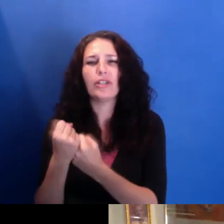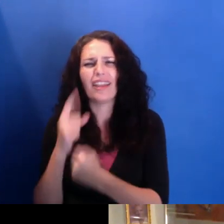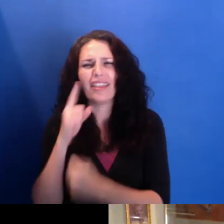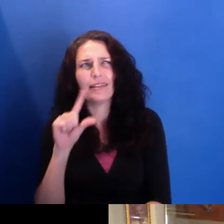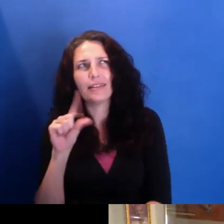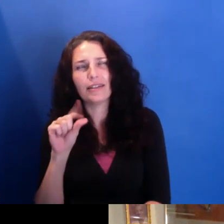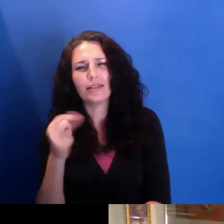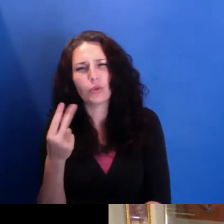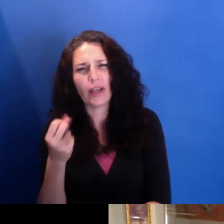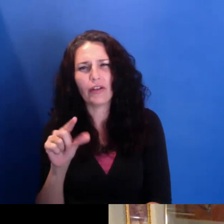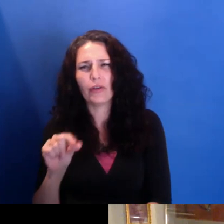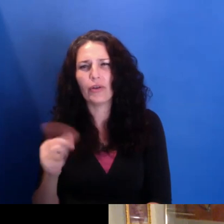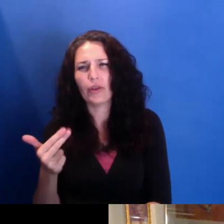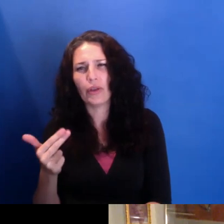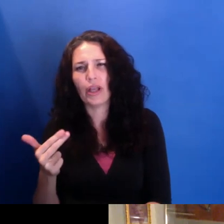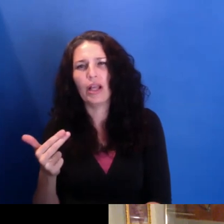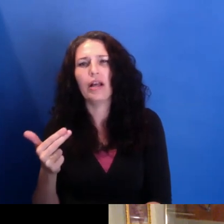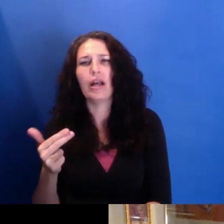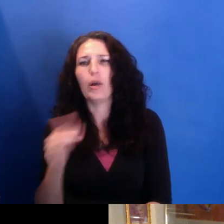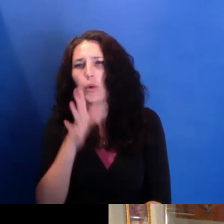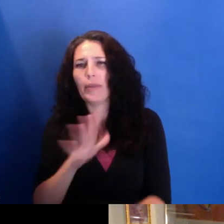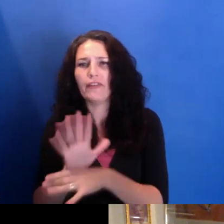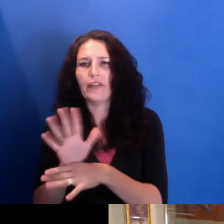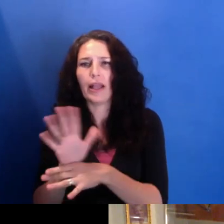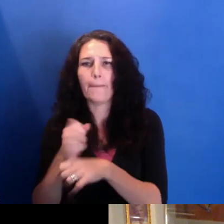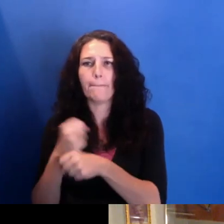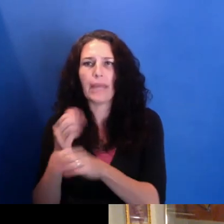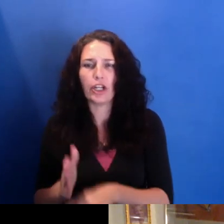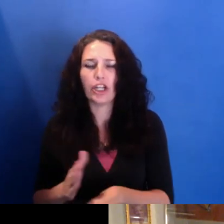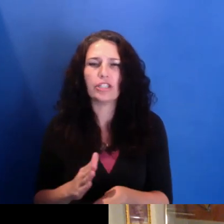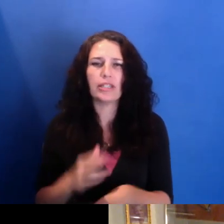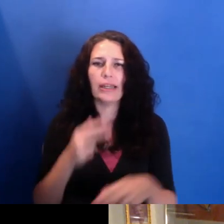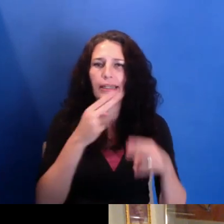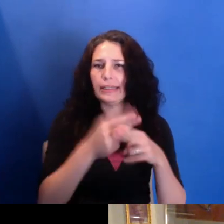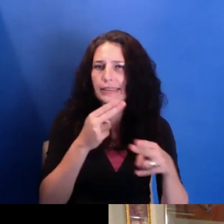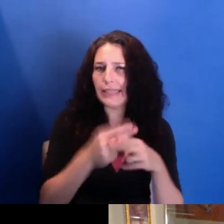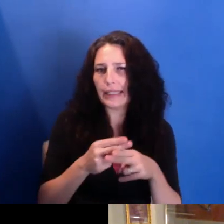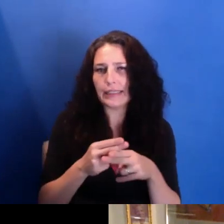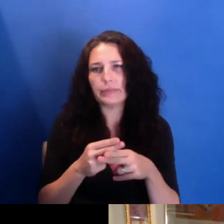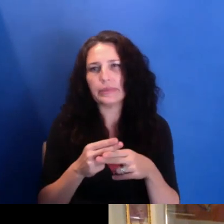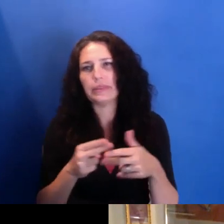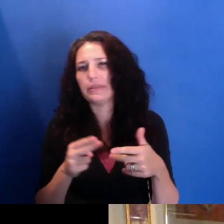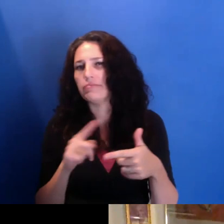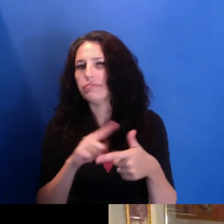Bodomo, Jo'Tovia Gary, Wendy, whose last name